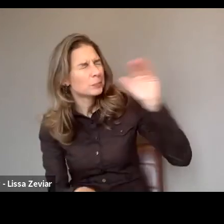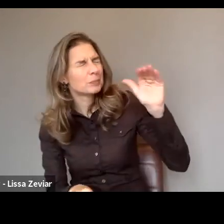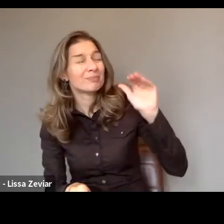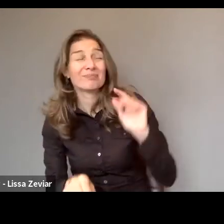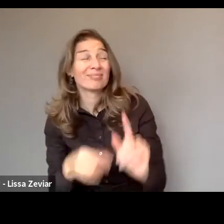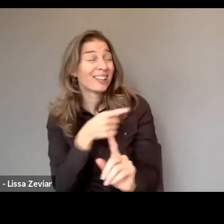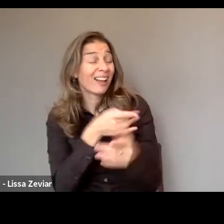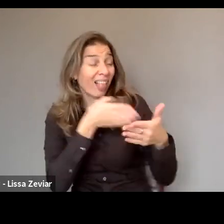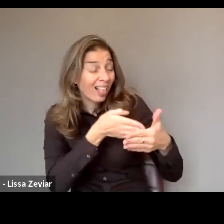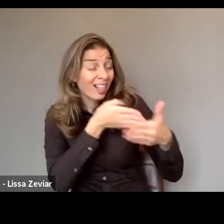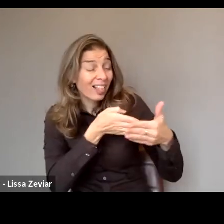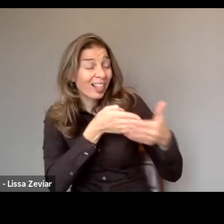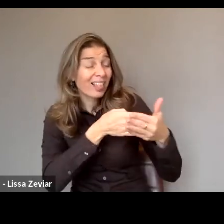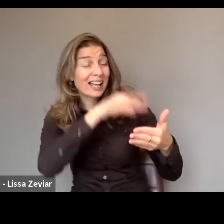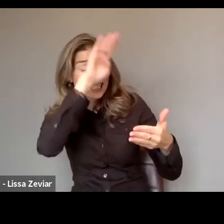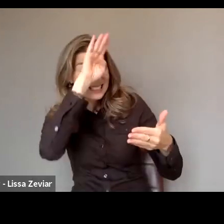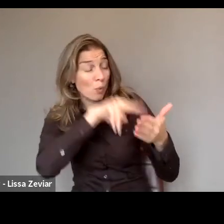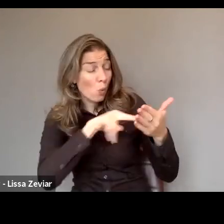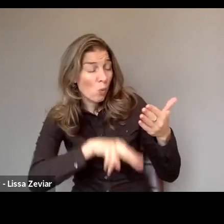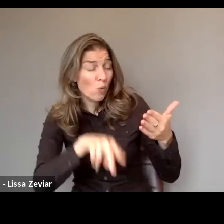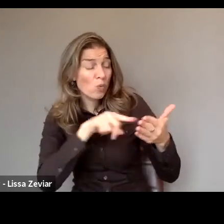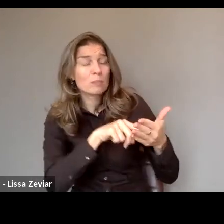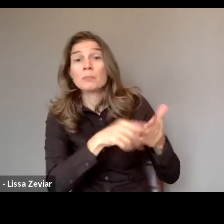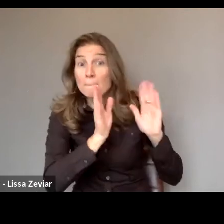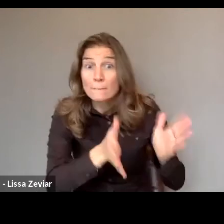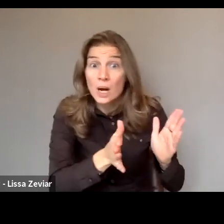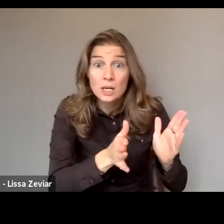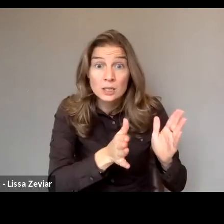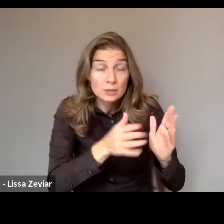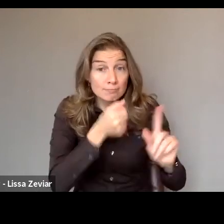We know that the ratification of the Convention at EU level is broad.